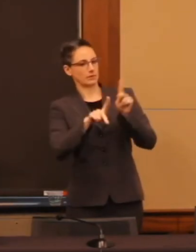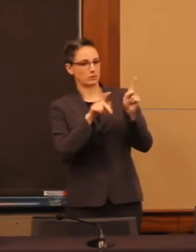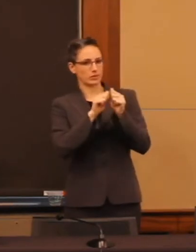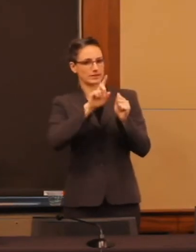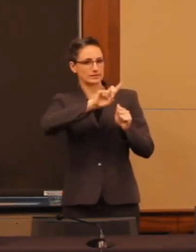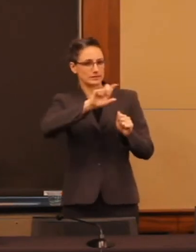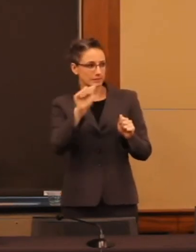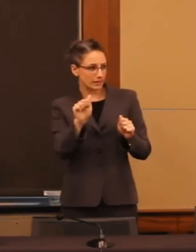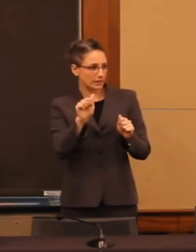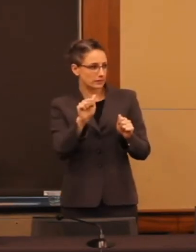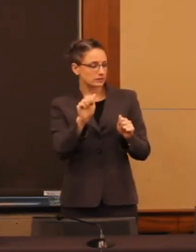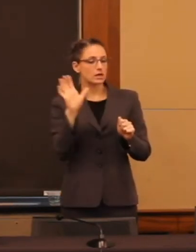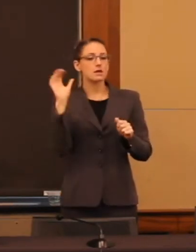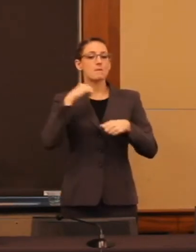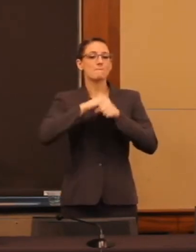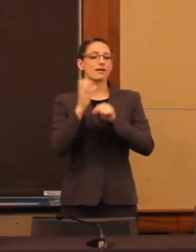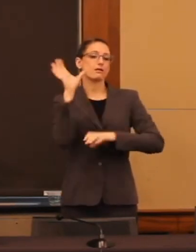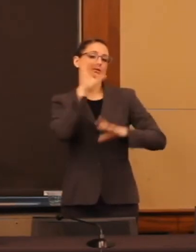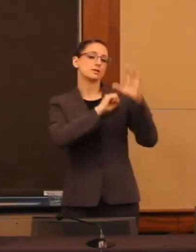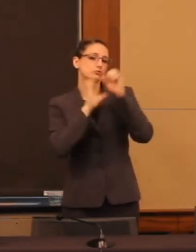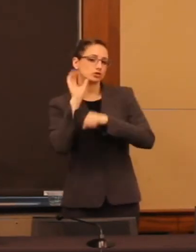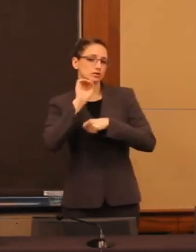the capabilities of people with disabilities.